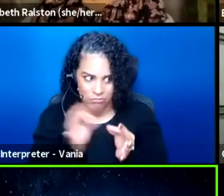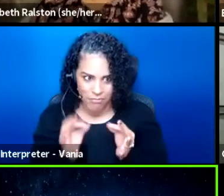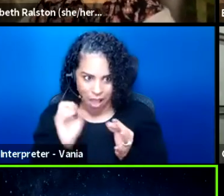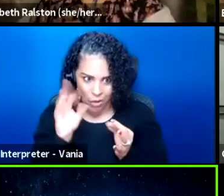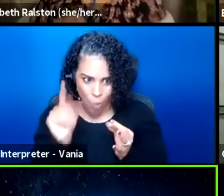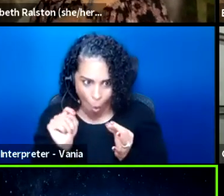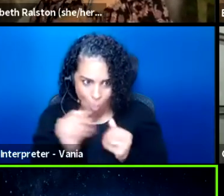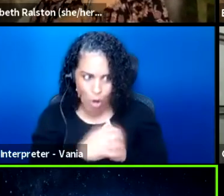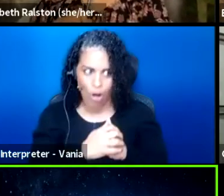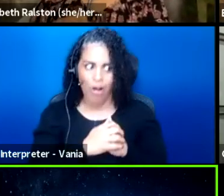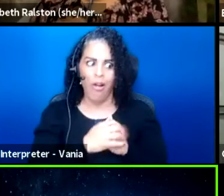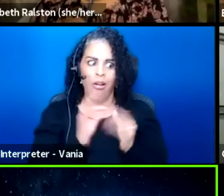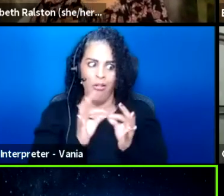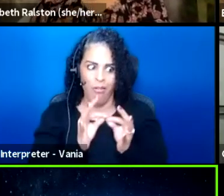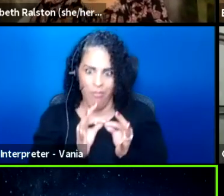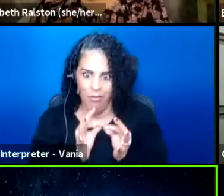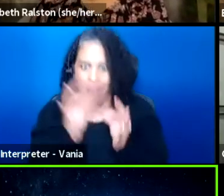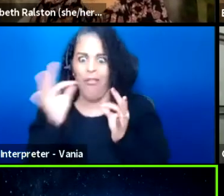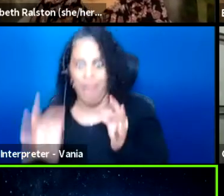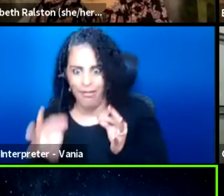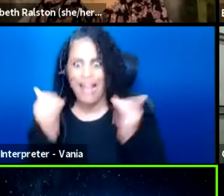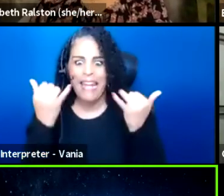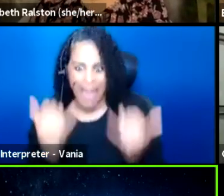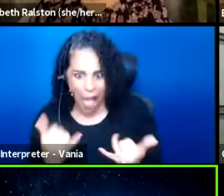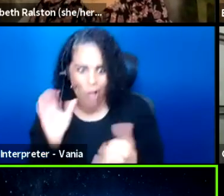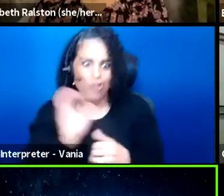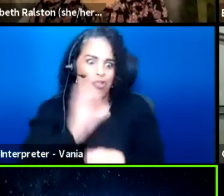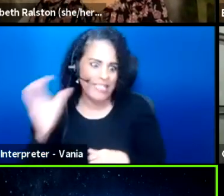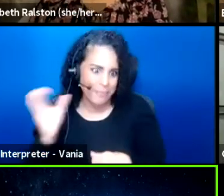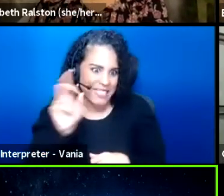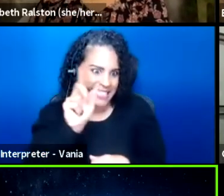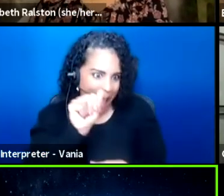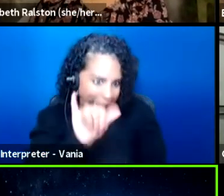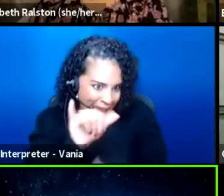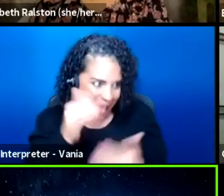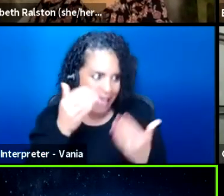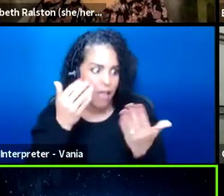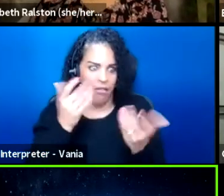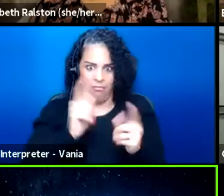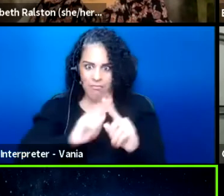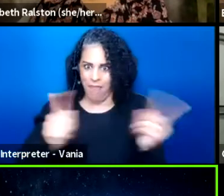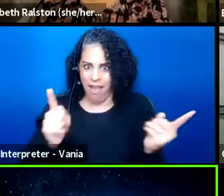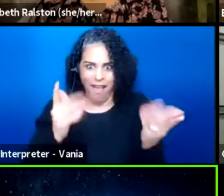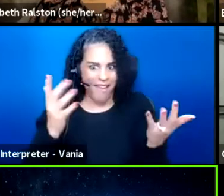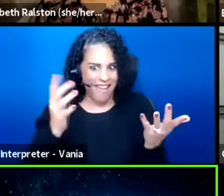then became now it's going to be Christmas Day, but it's a theatrical release